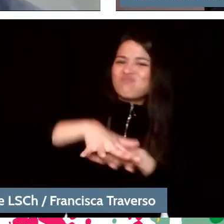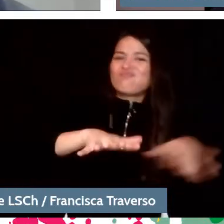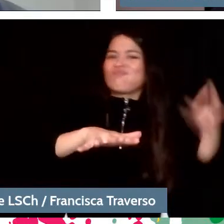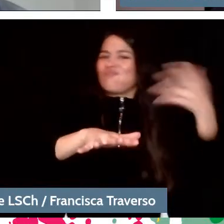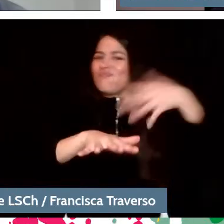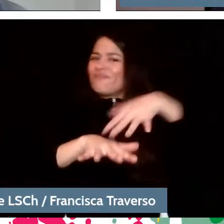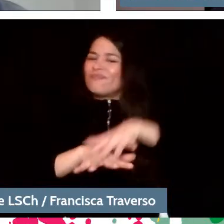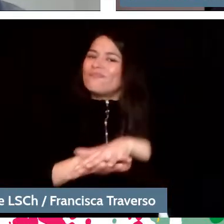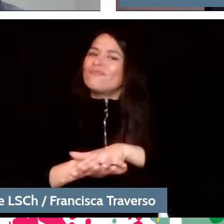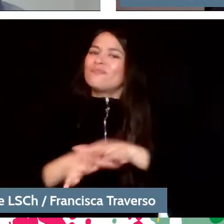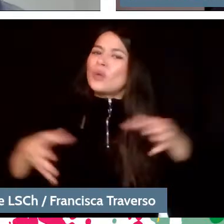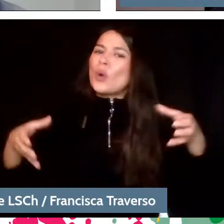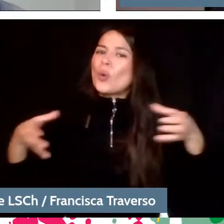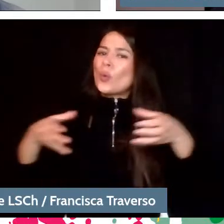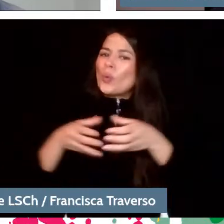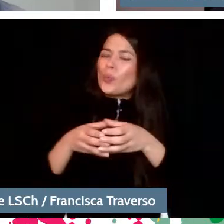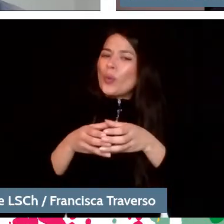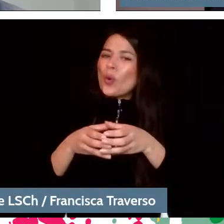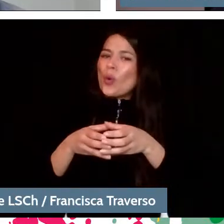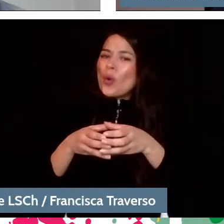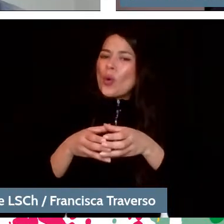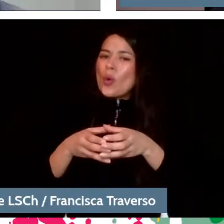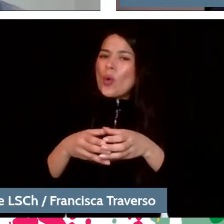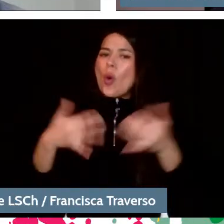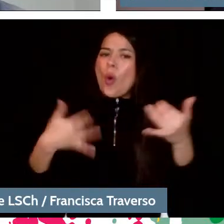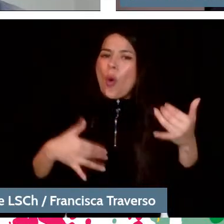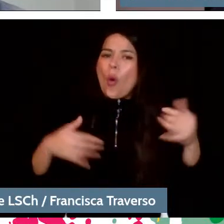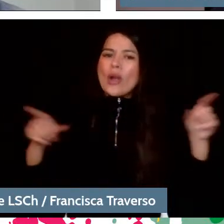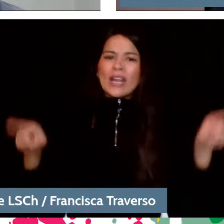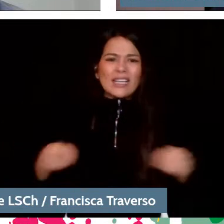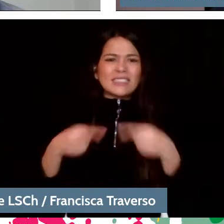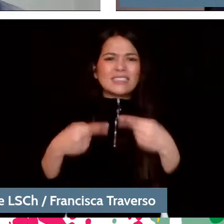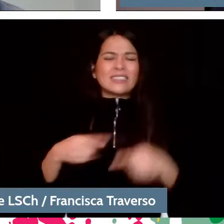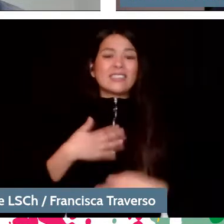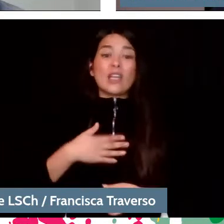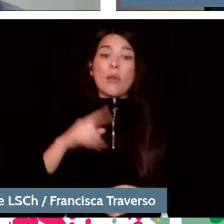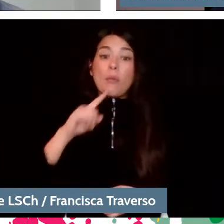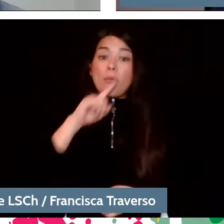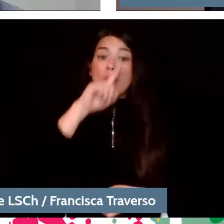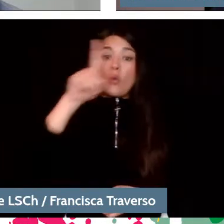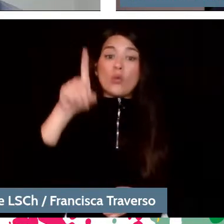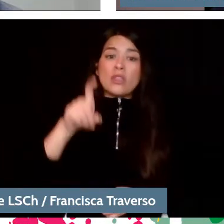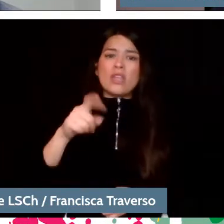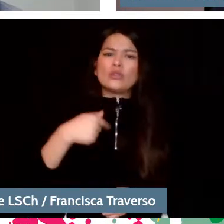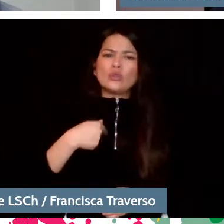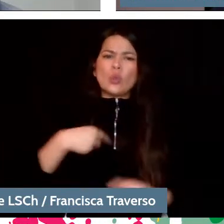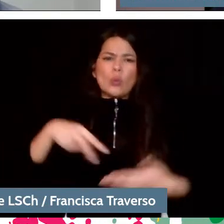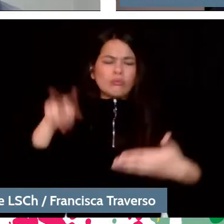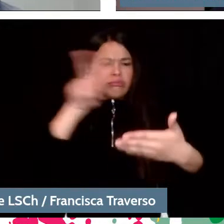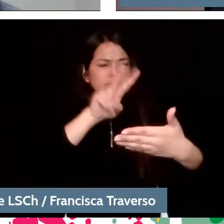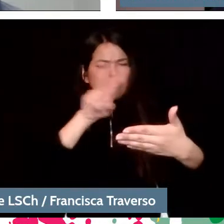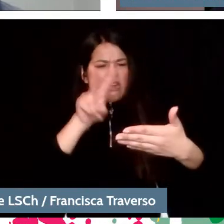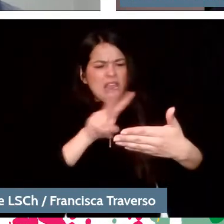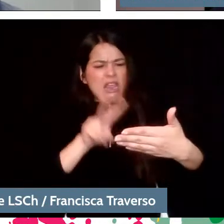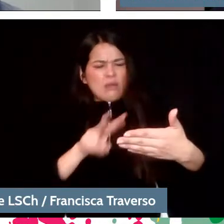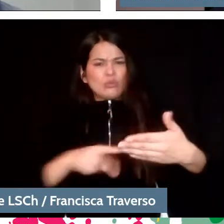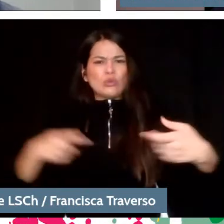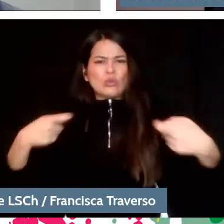I want to ask a question related to that. I have read a lot of discussion about how the economic crisis,